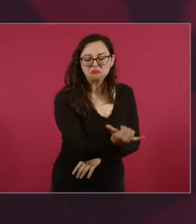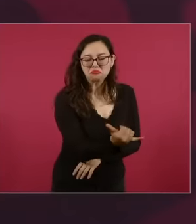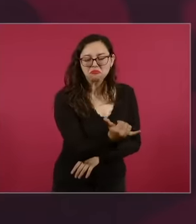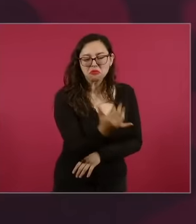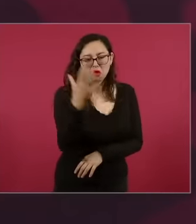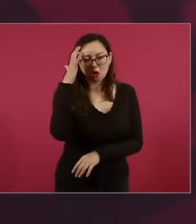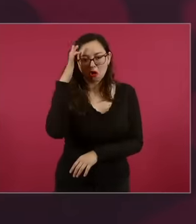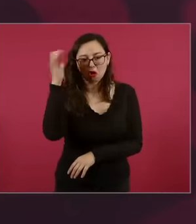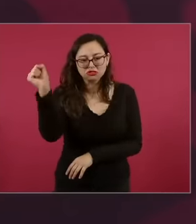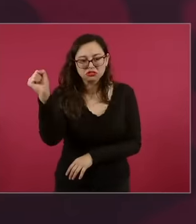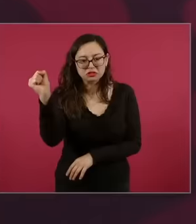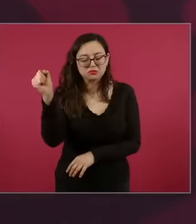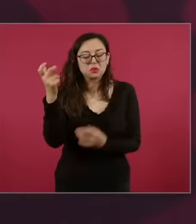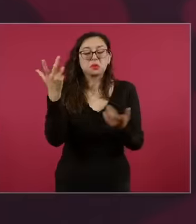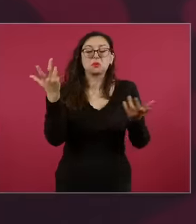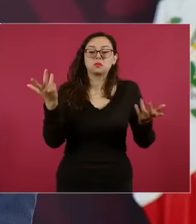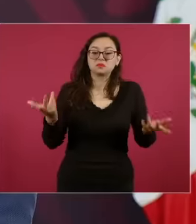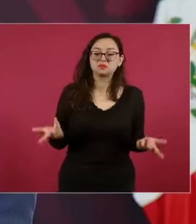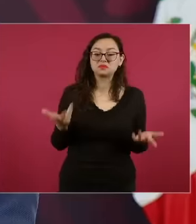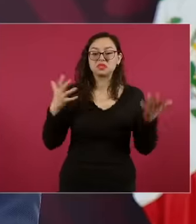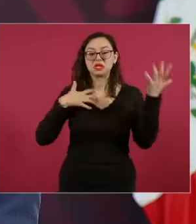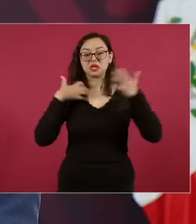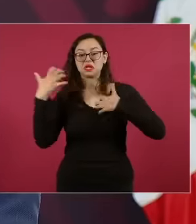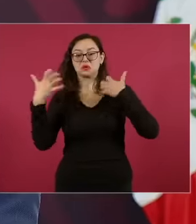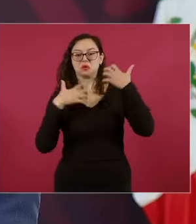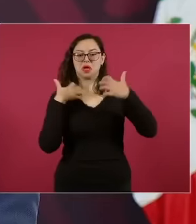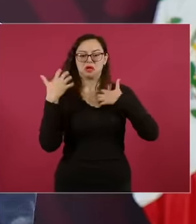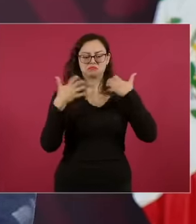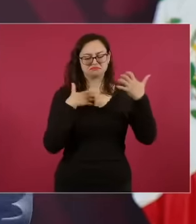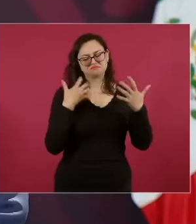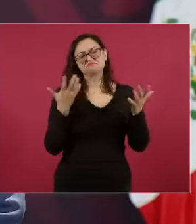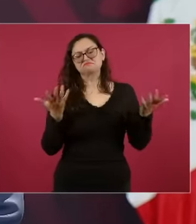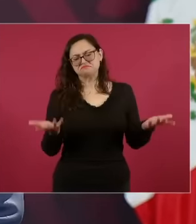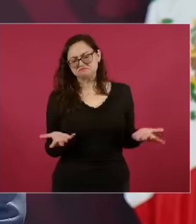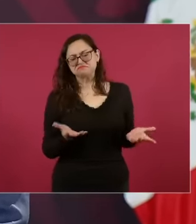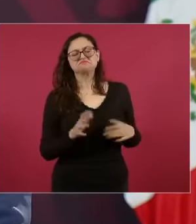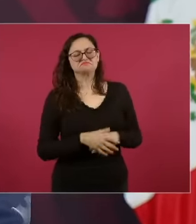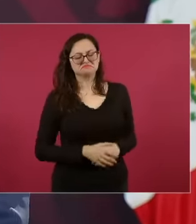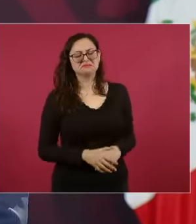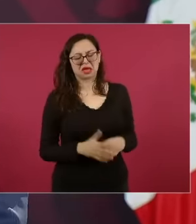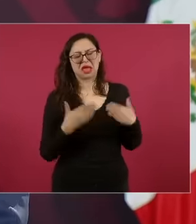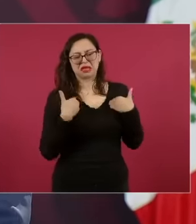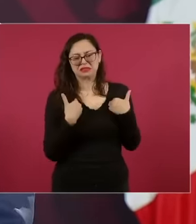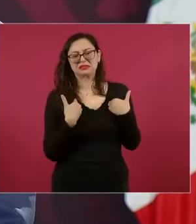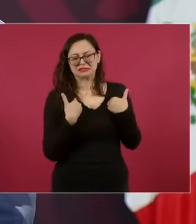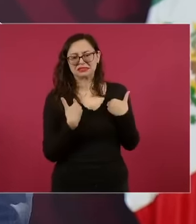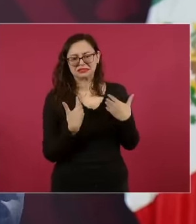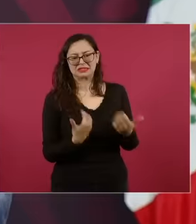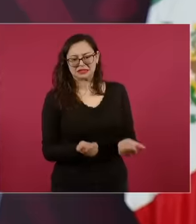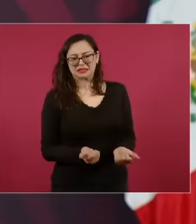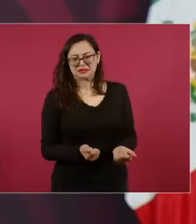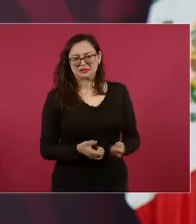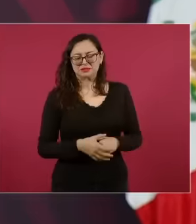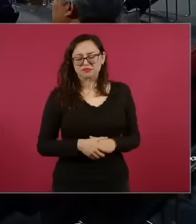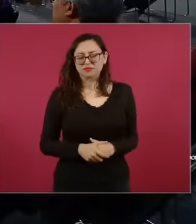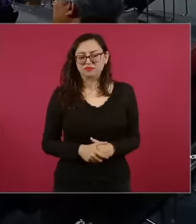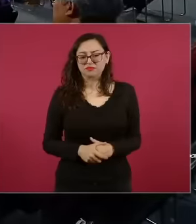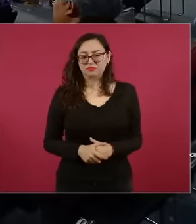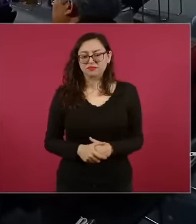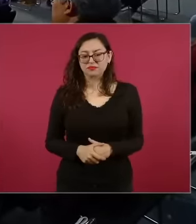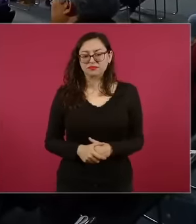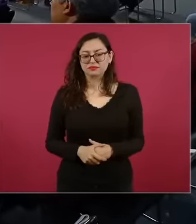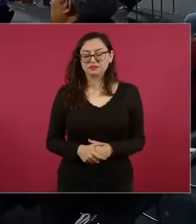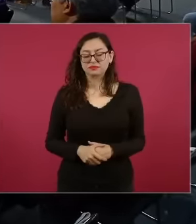there is a reason here they talked about how the magazine